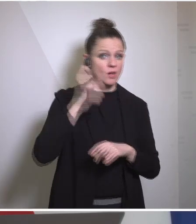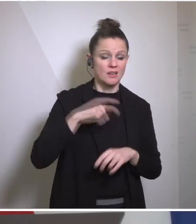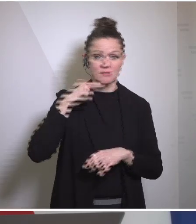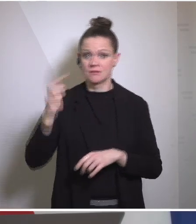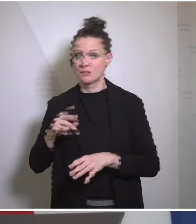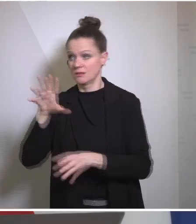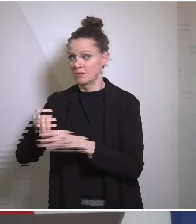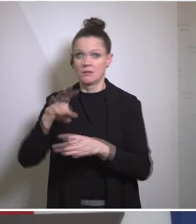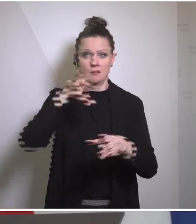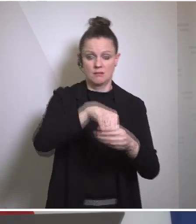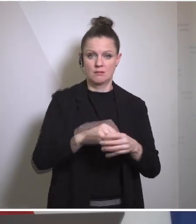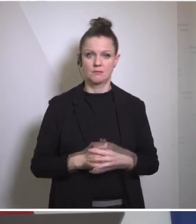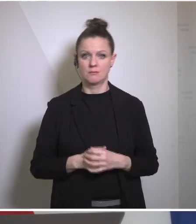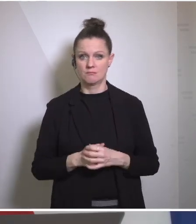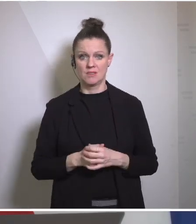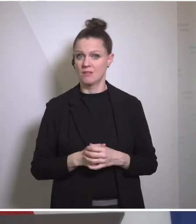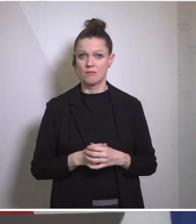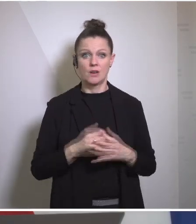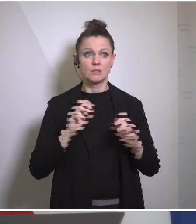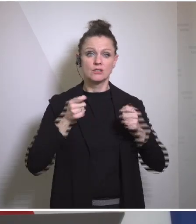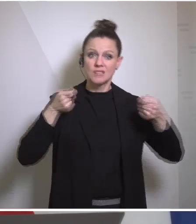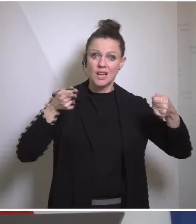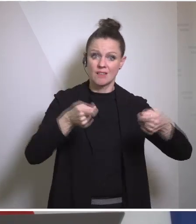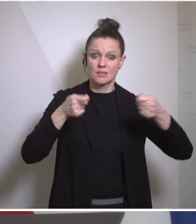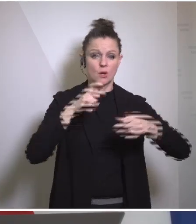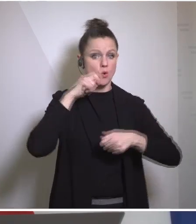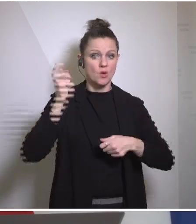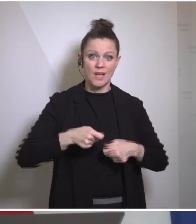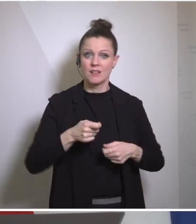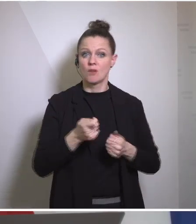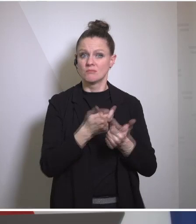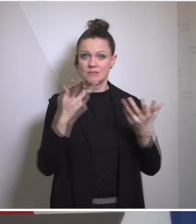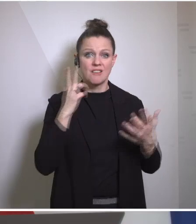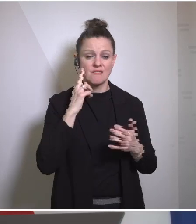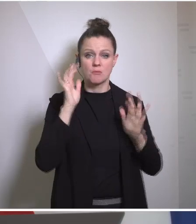Ukraine. 200 companies are still there and have remained, although a war is raging there. And yes,